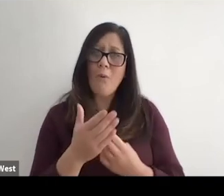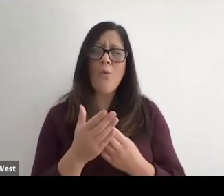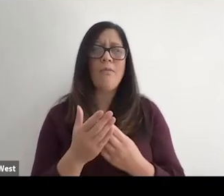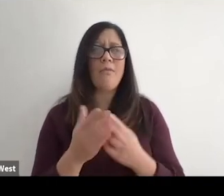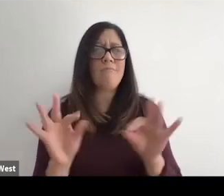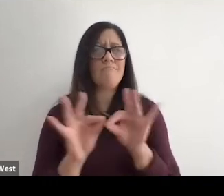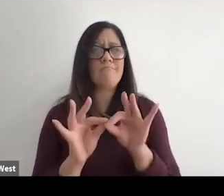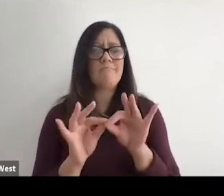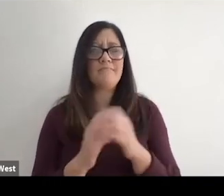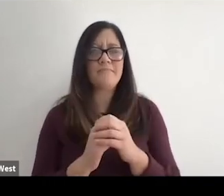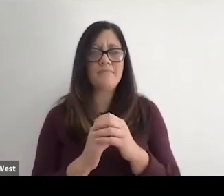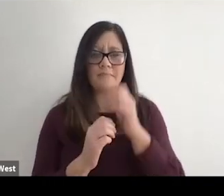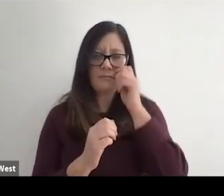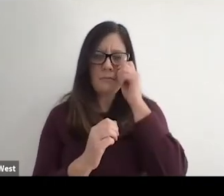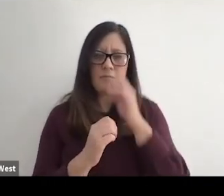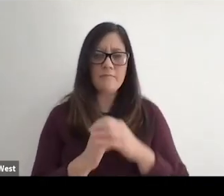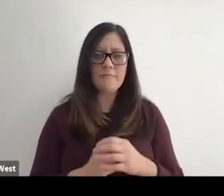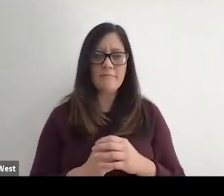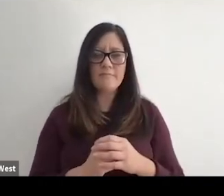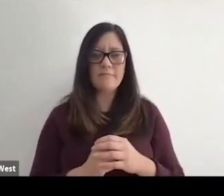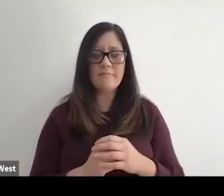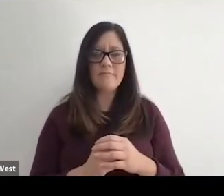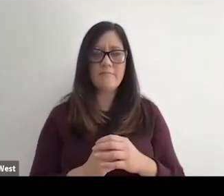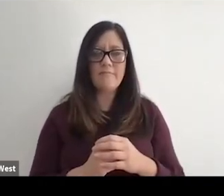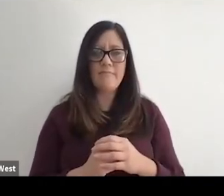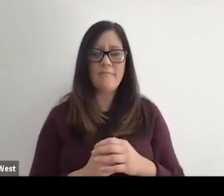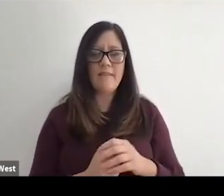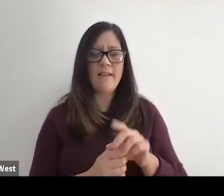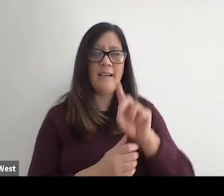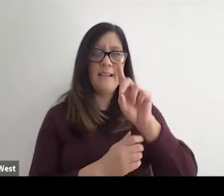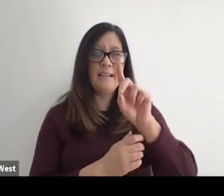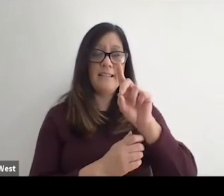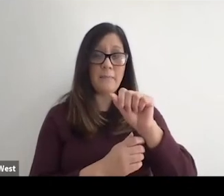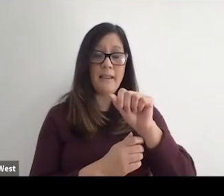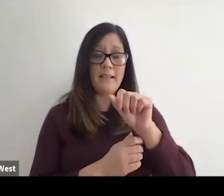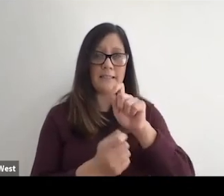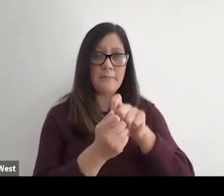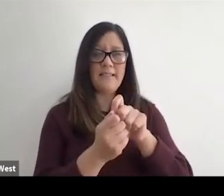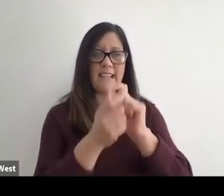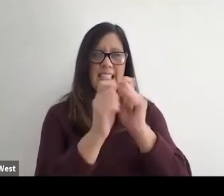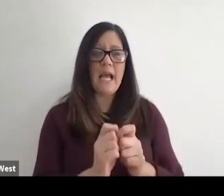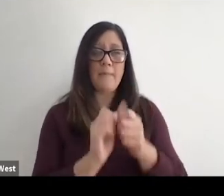I think that of the two that that are disability specific adaptive sports programs are better.